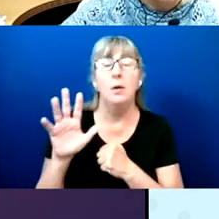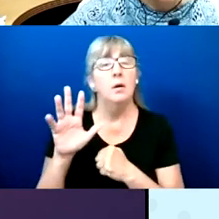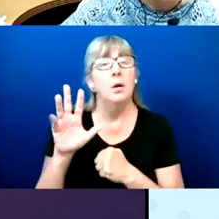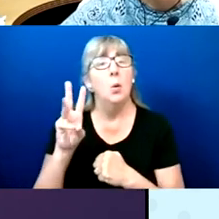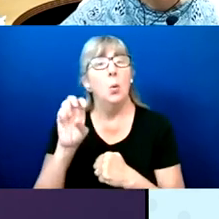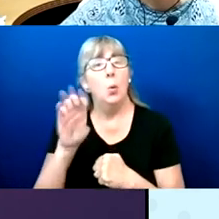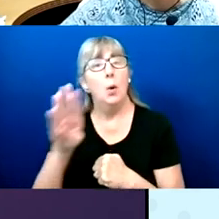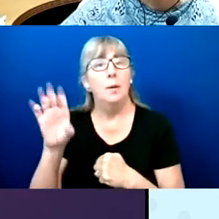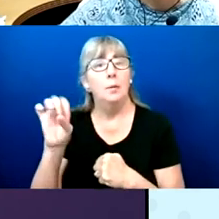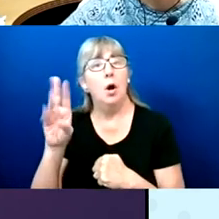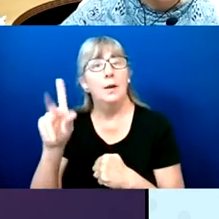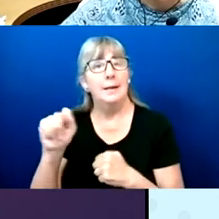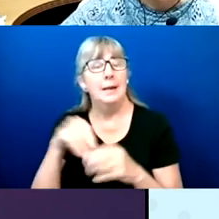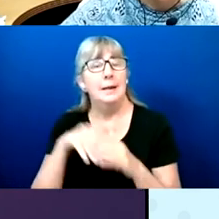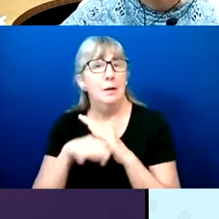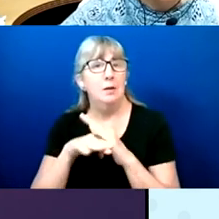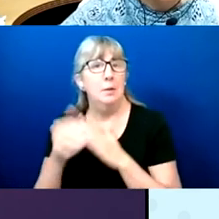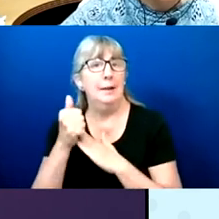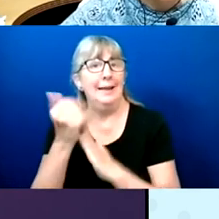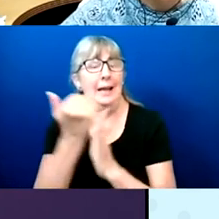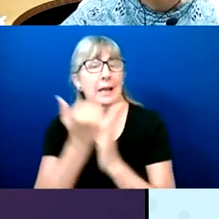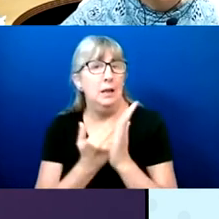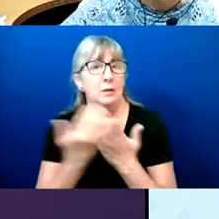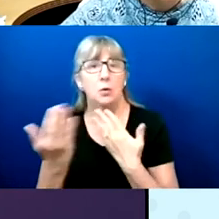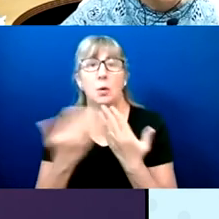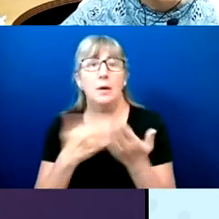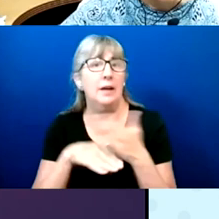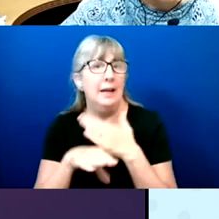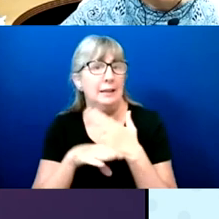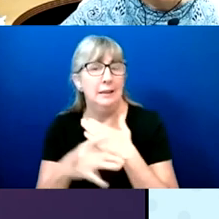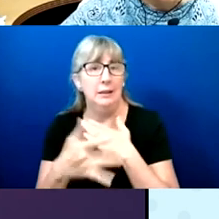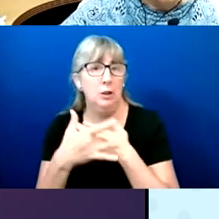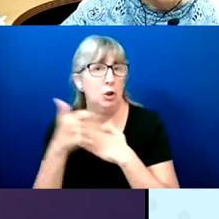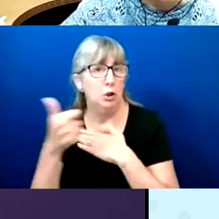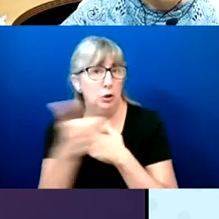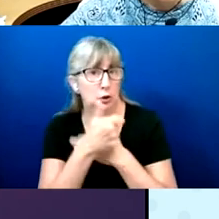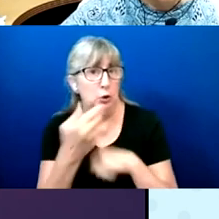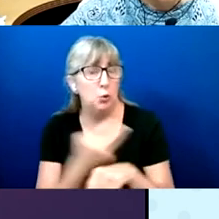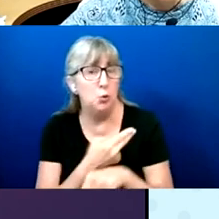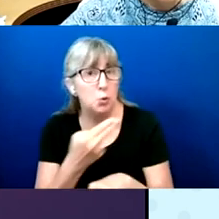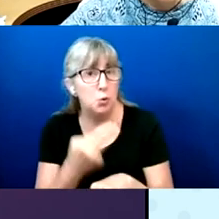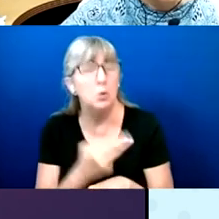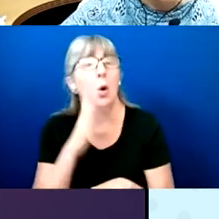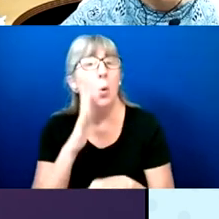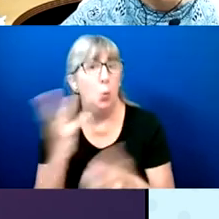That means whatever access technology you use will work with these systems.